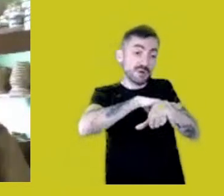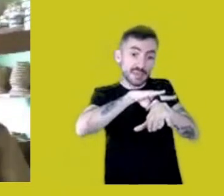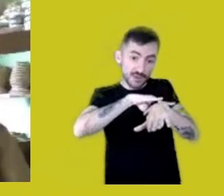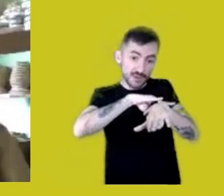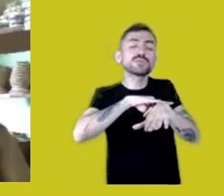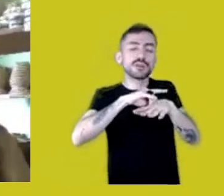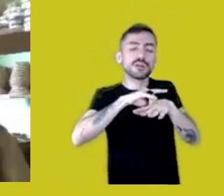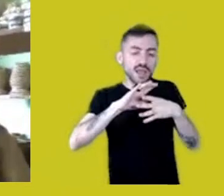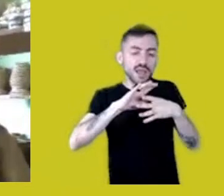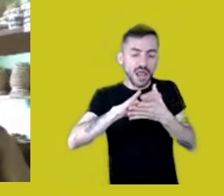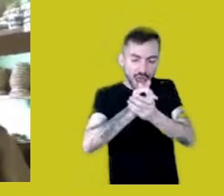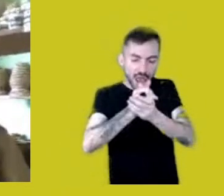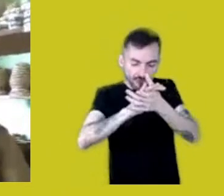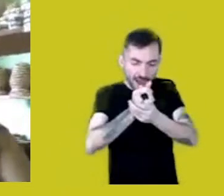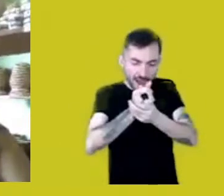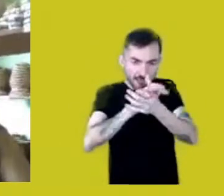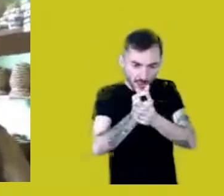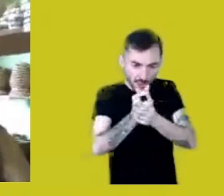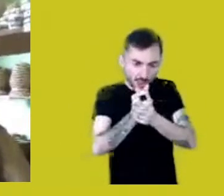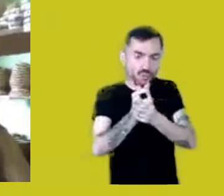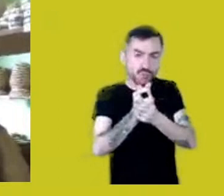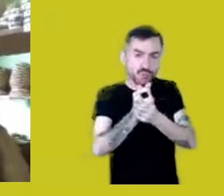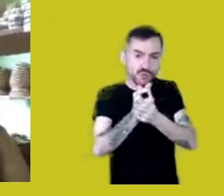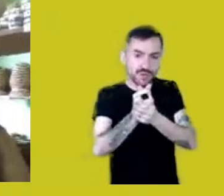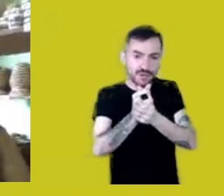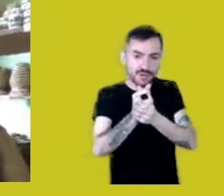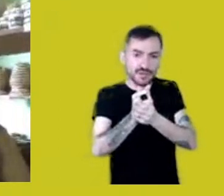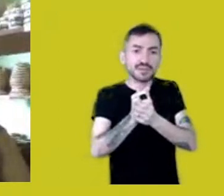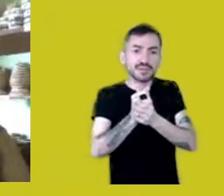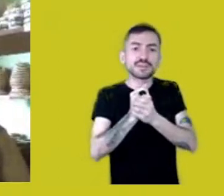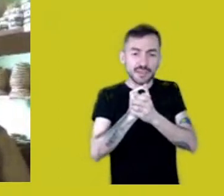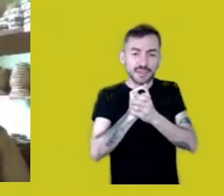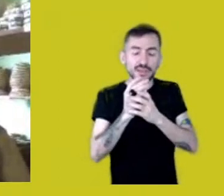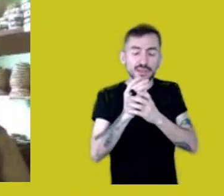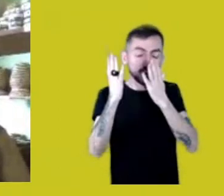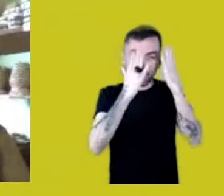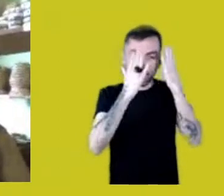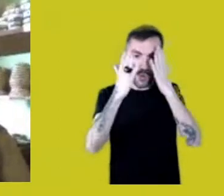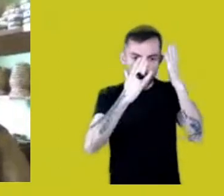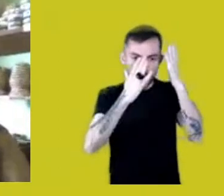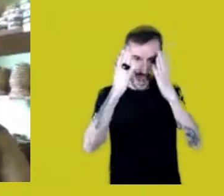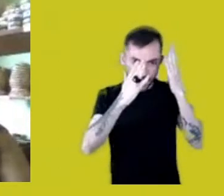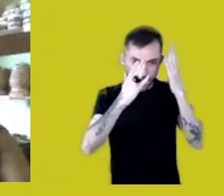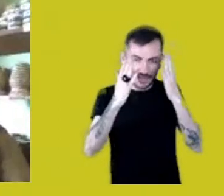and I was throwing the paper towel away,